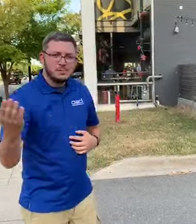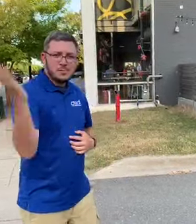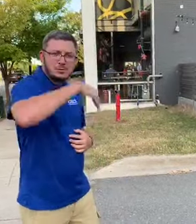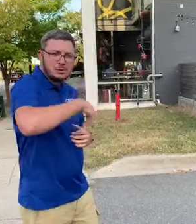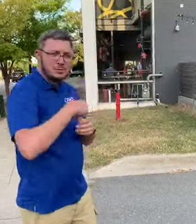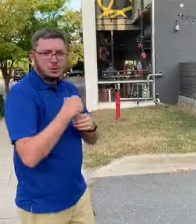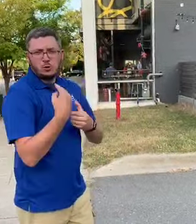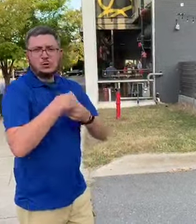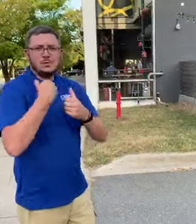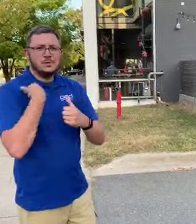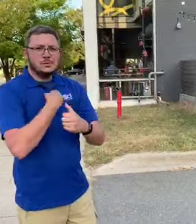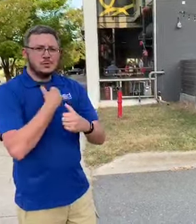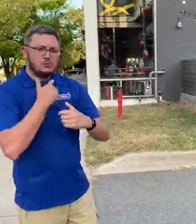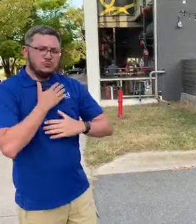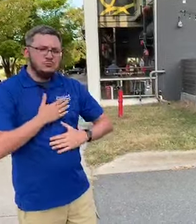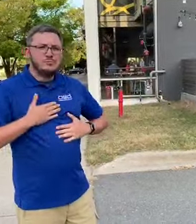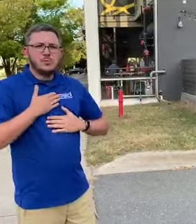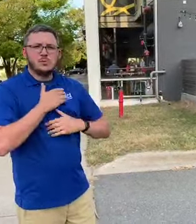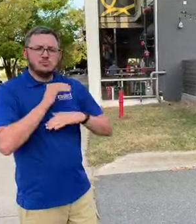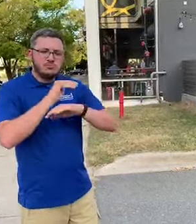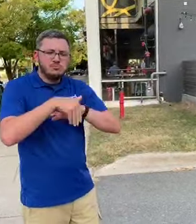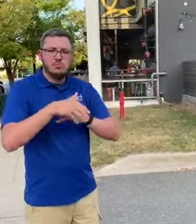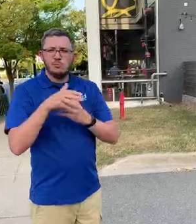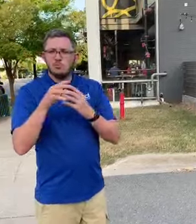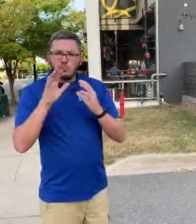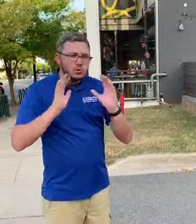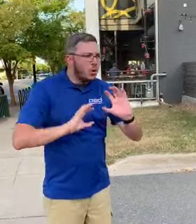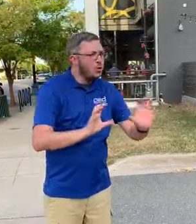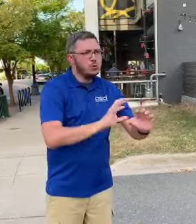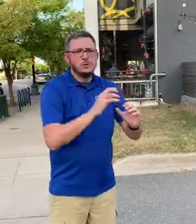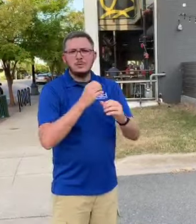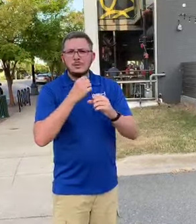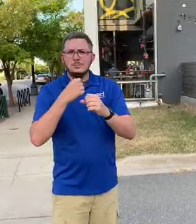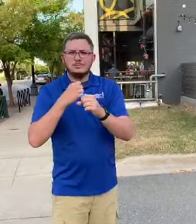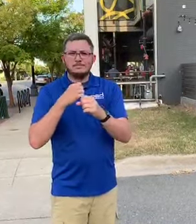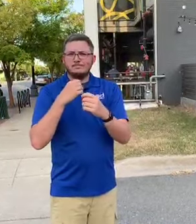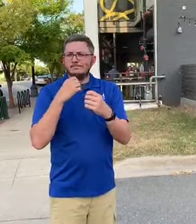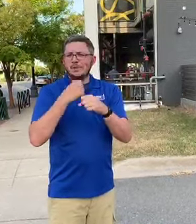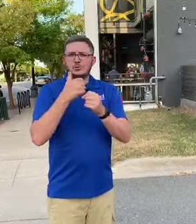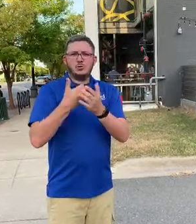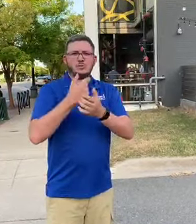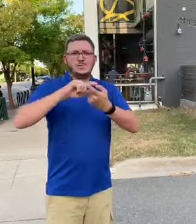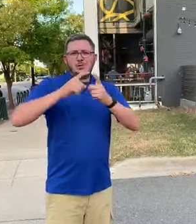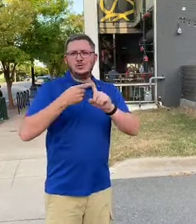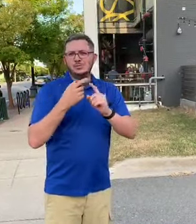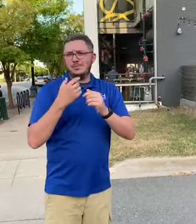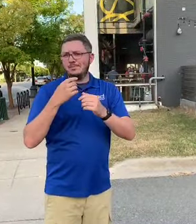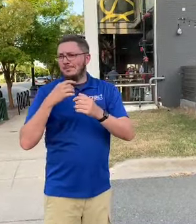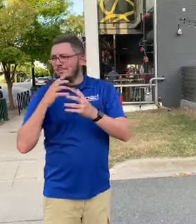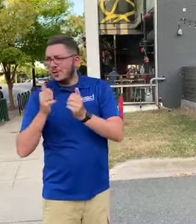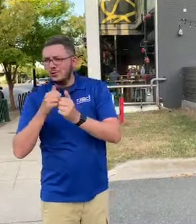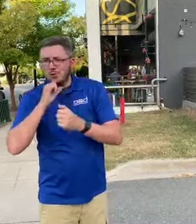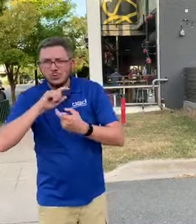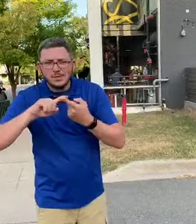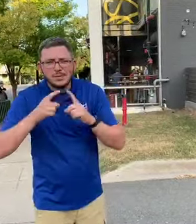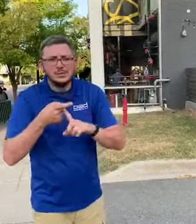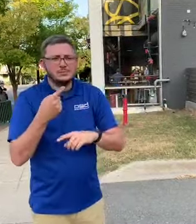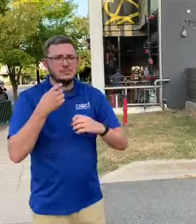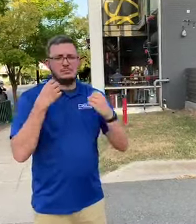Join us and you'll have a great time making new friends or catching up with old friends.